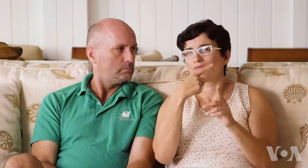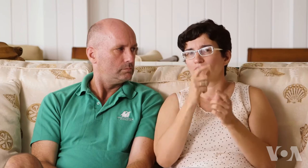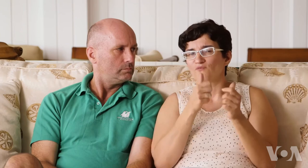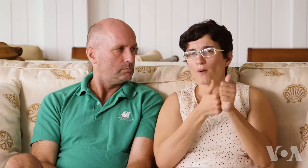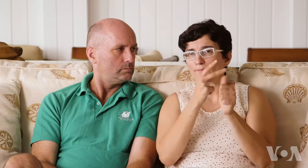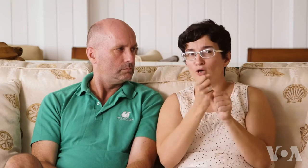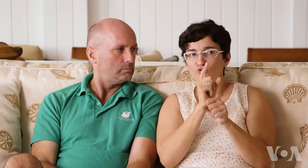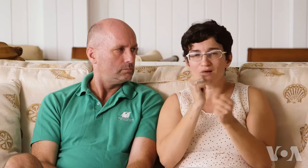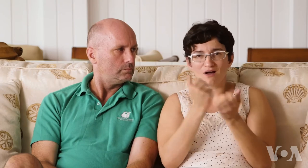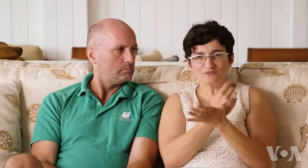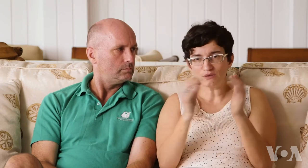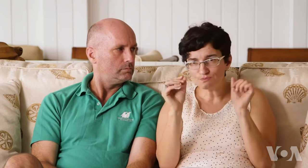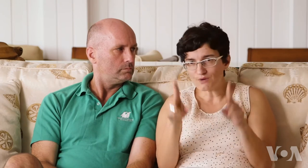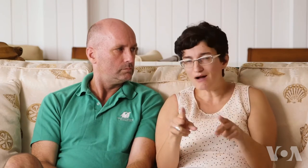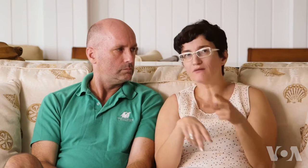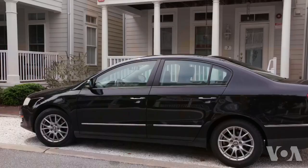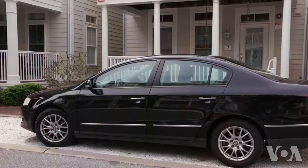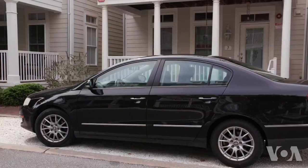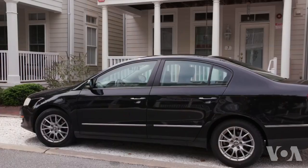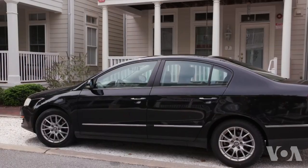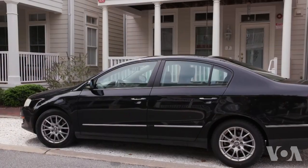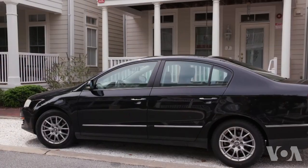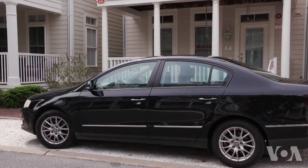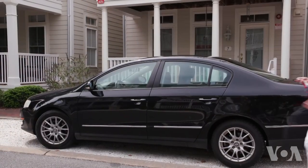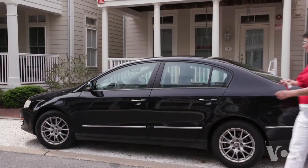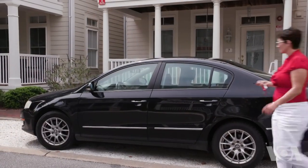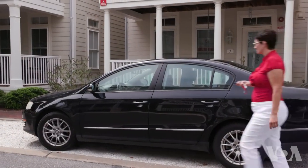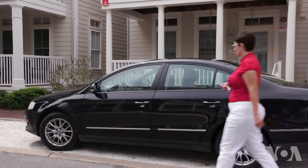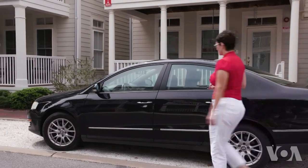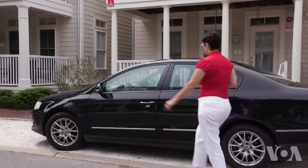So we go, we take care of issues that pop up or we talk with tenants once in awhile, to make sure everything’s ok.